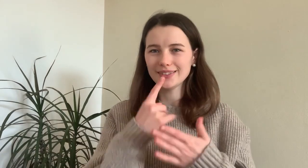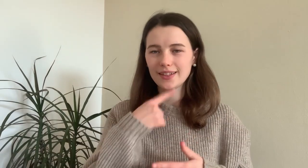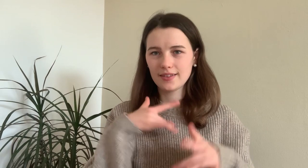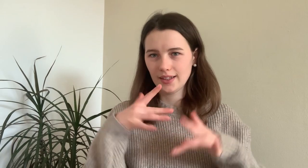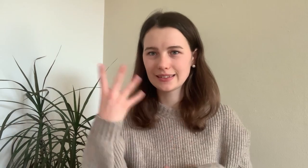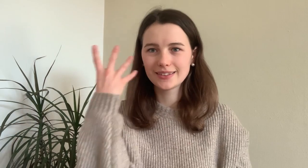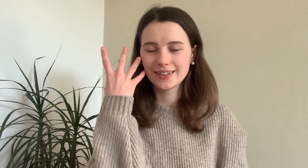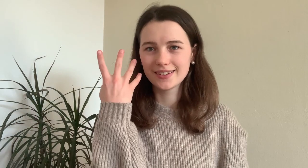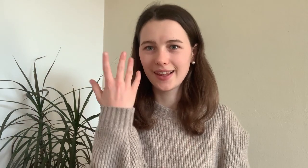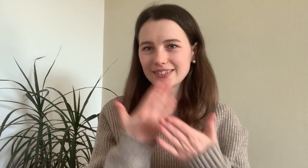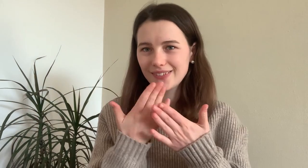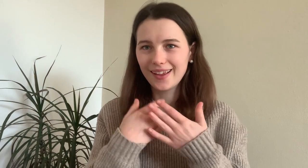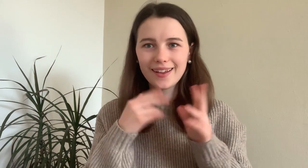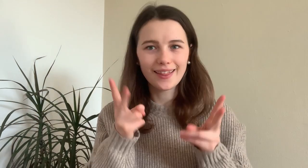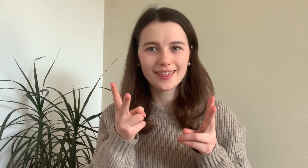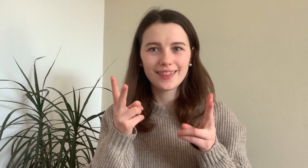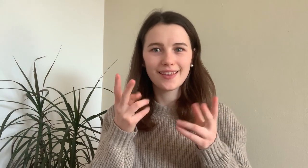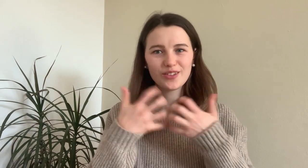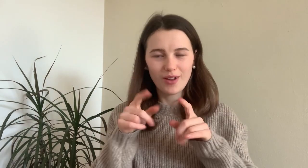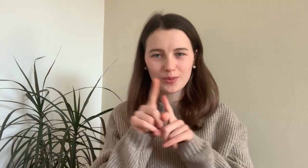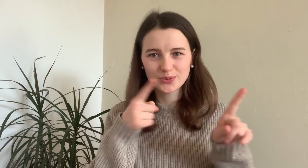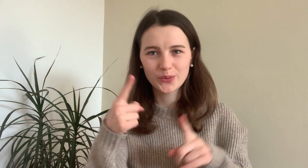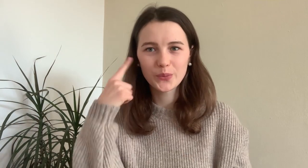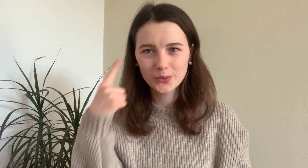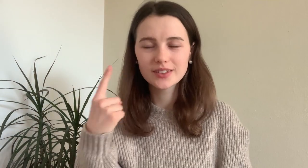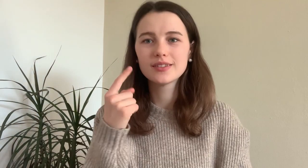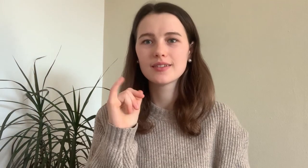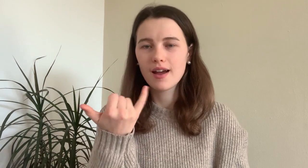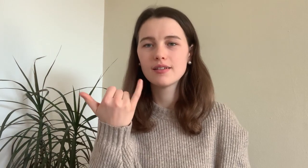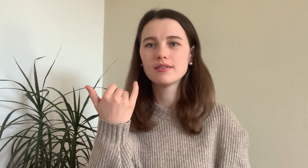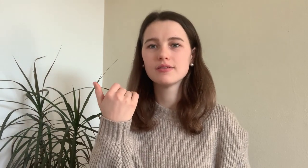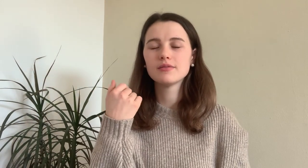I already said that I have a CI thats why I also can hear music.